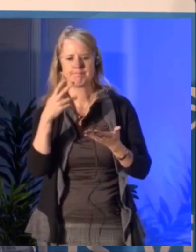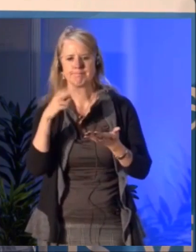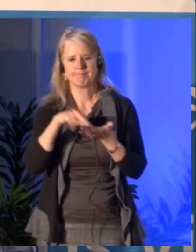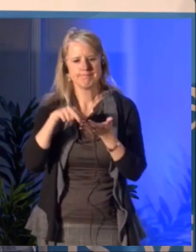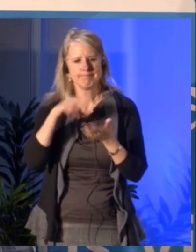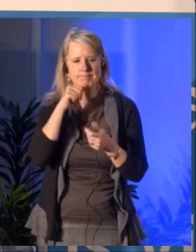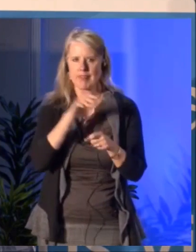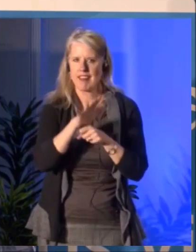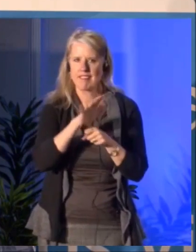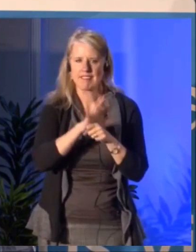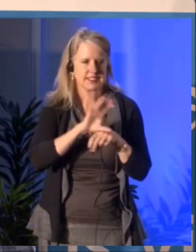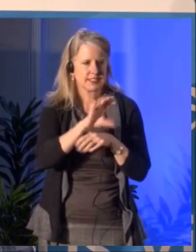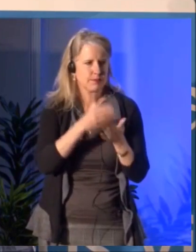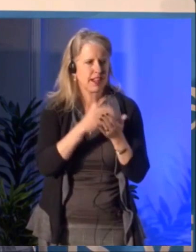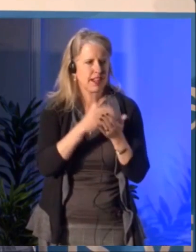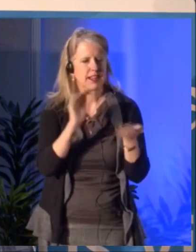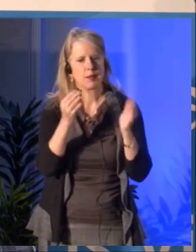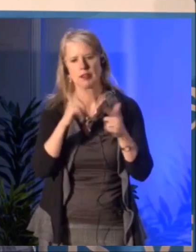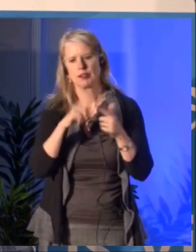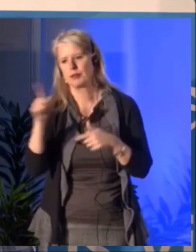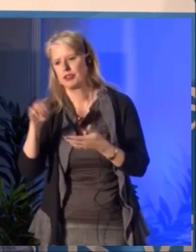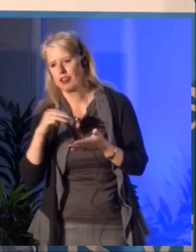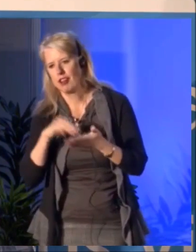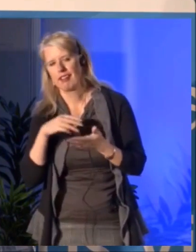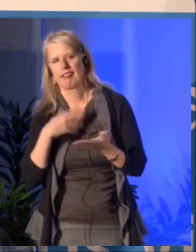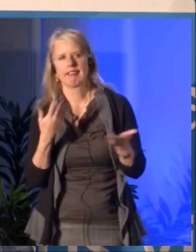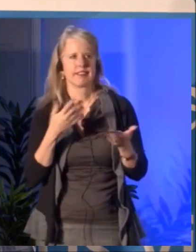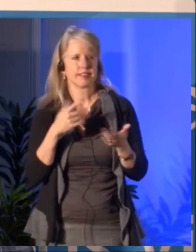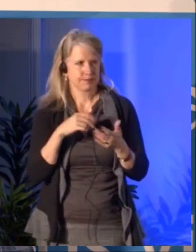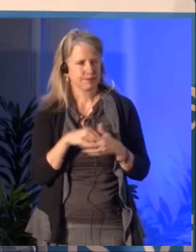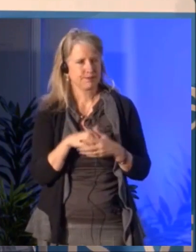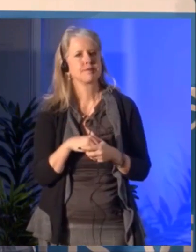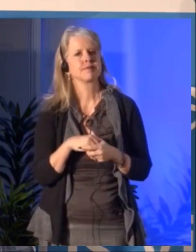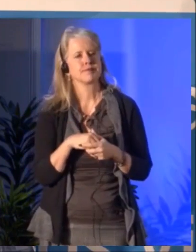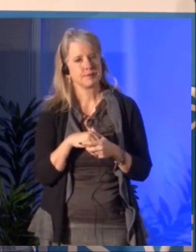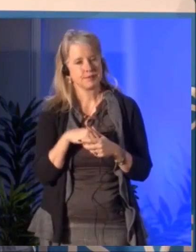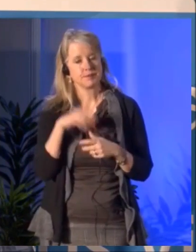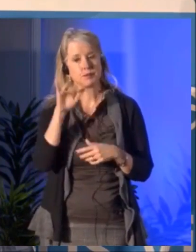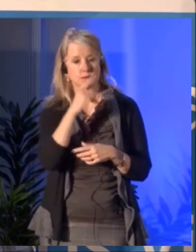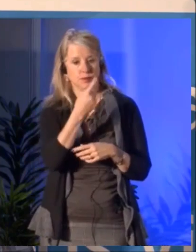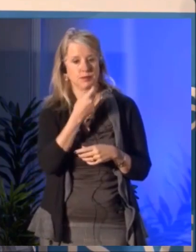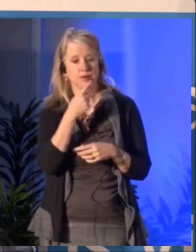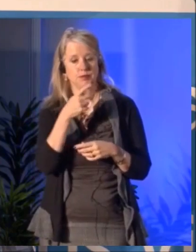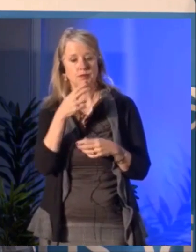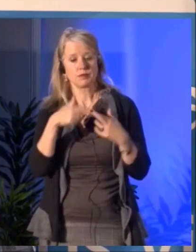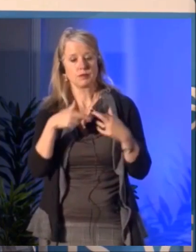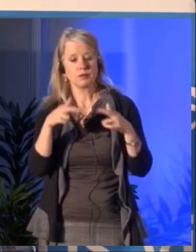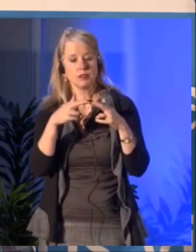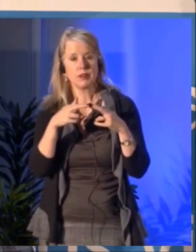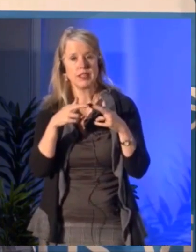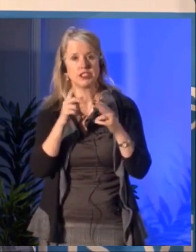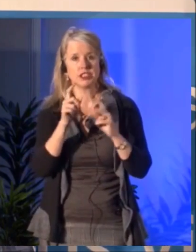But one thing I'm certain of. We could give you the figures. Simon Brault: Yeah, we can give you other figures, we have many, many of those figures.